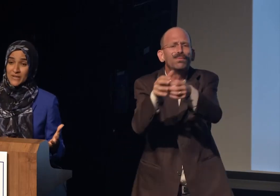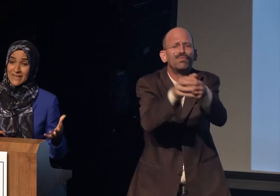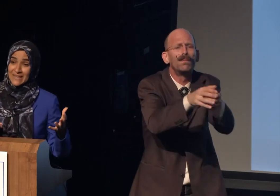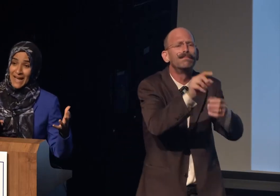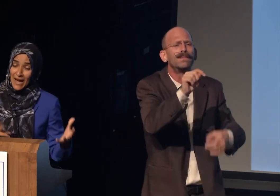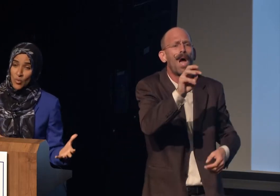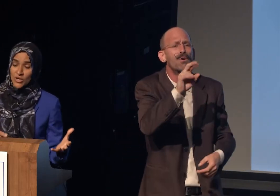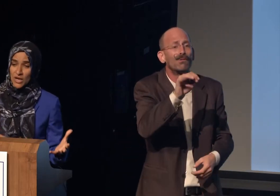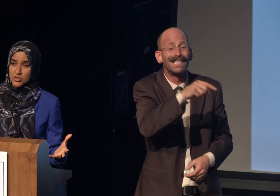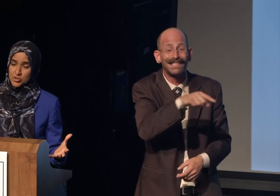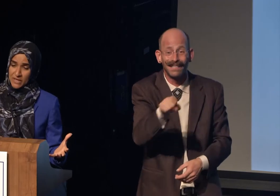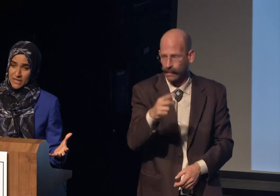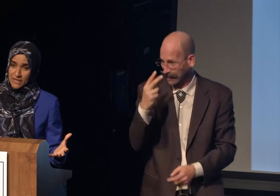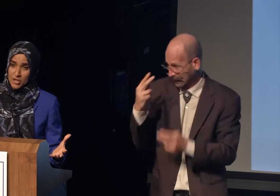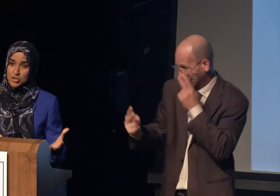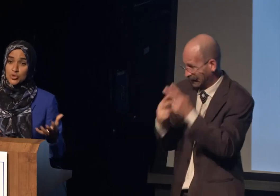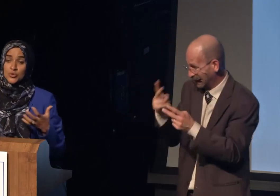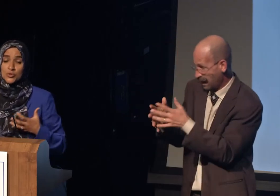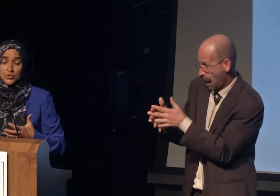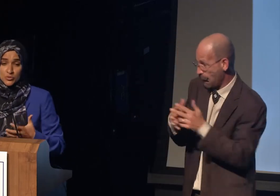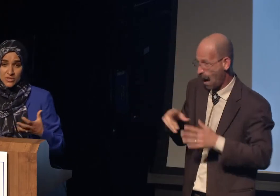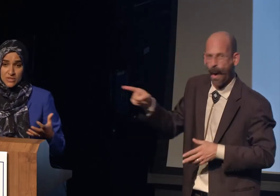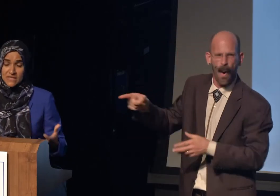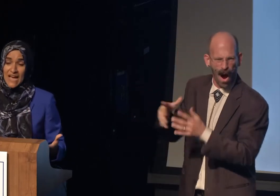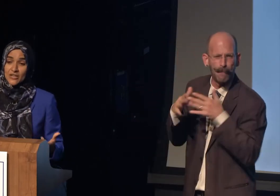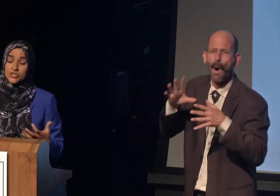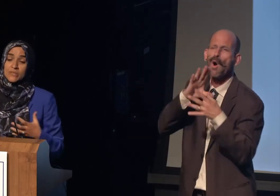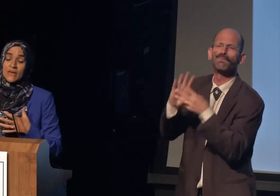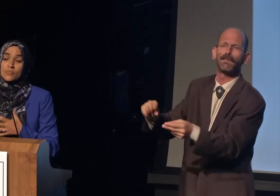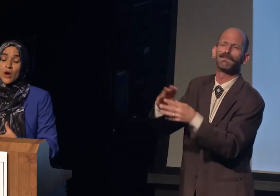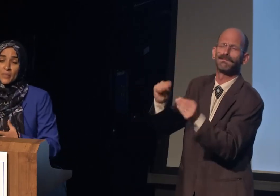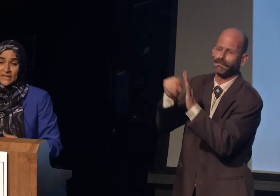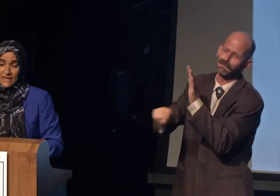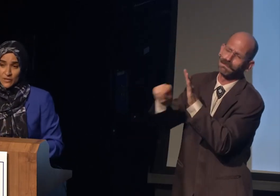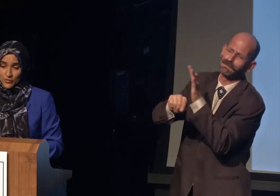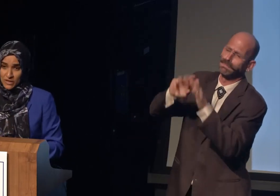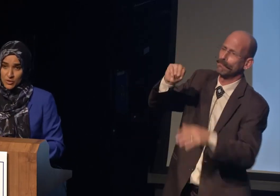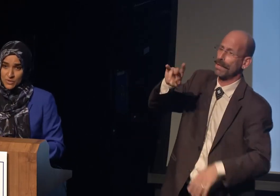in our country to recruit, to actually make propaganda videos